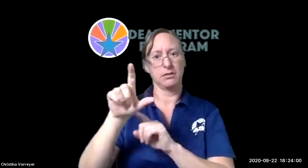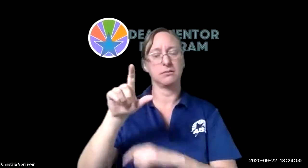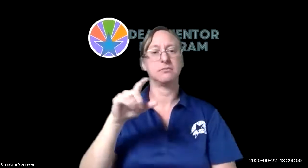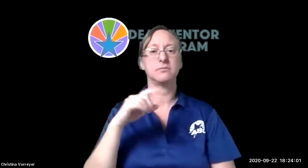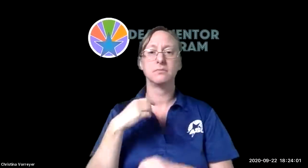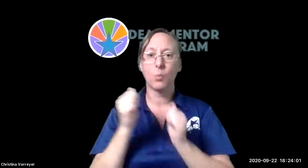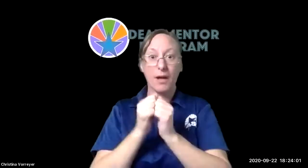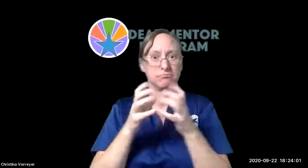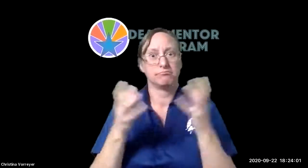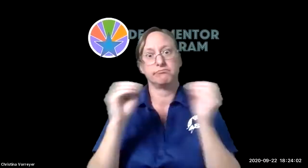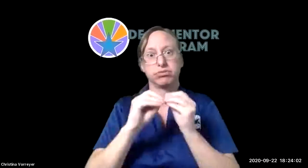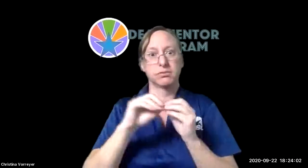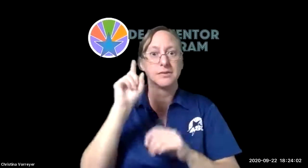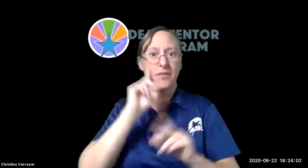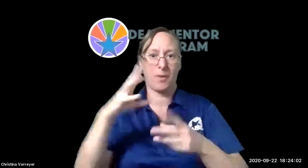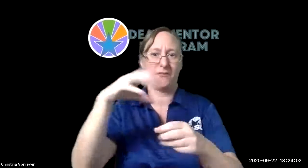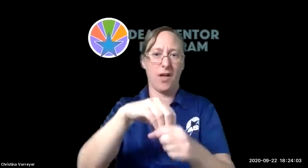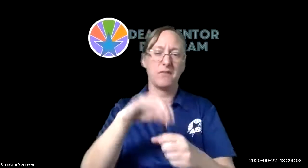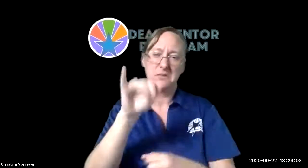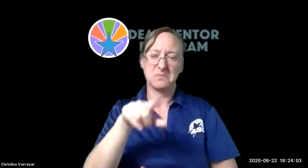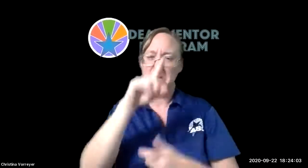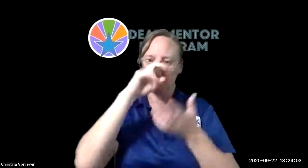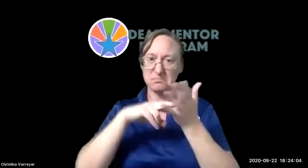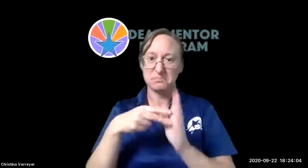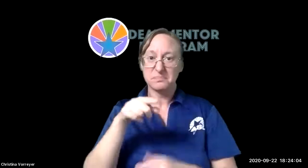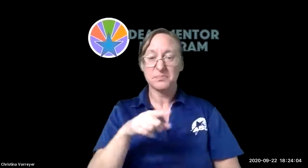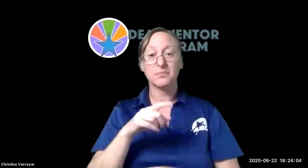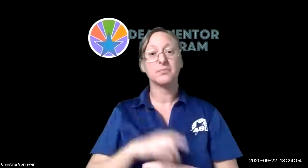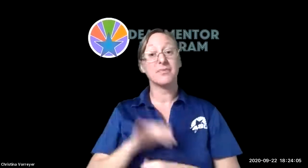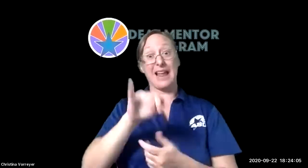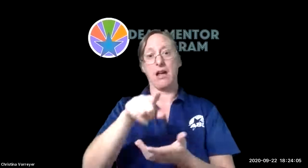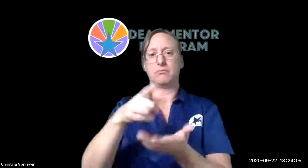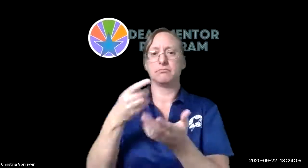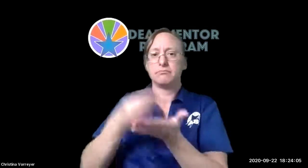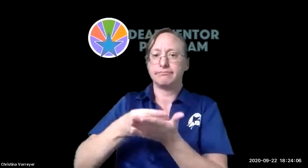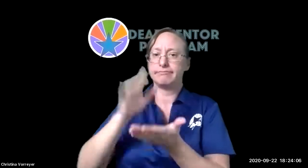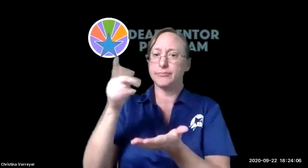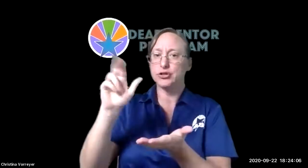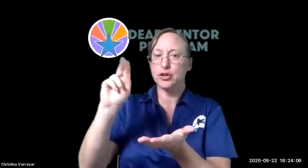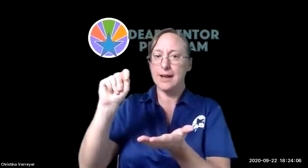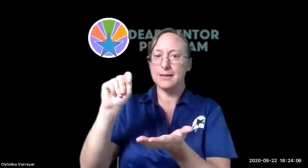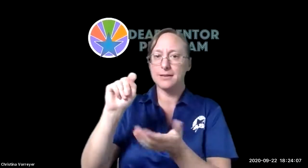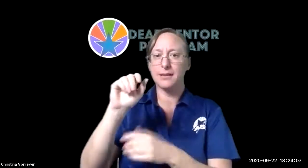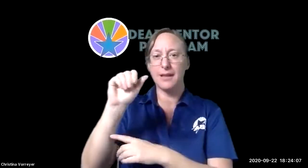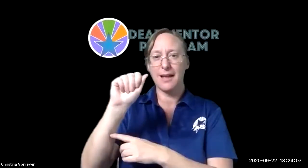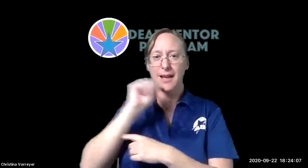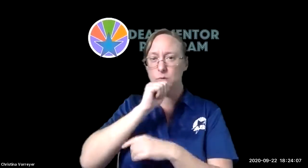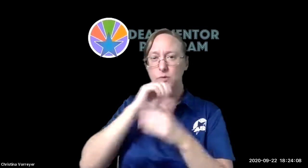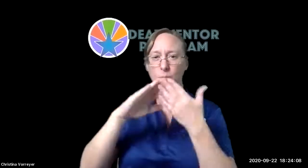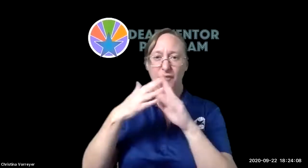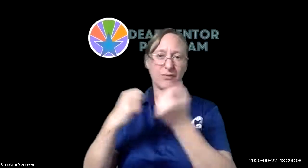practicing asl um with no voice in um full access fully accessible